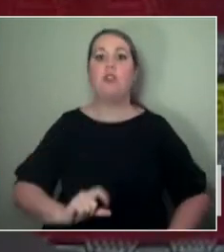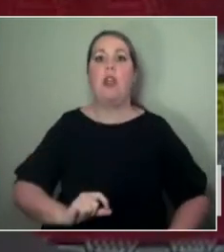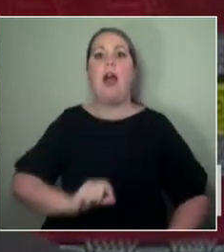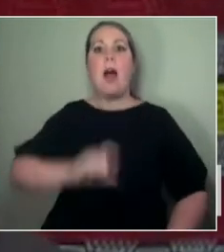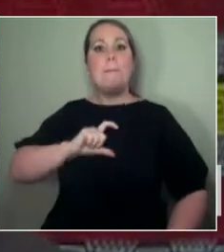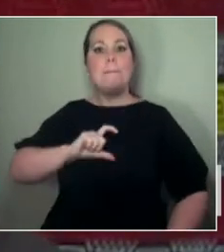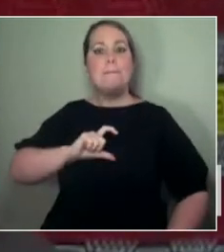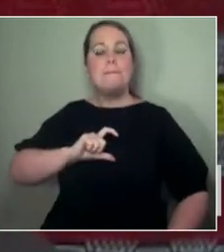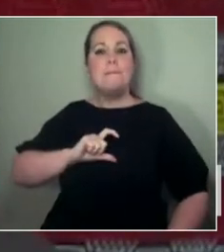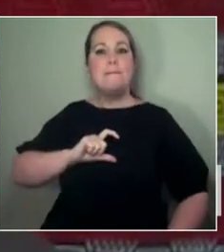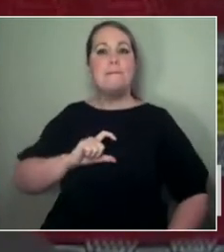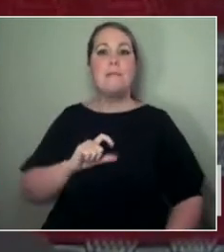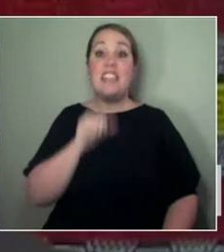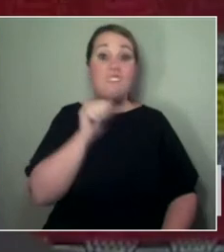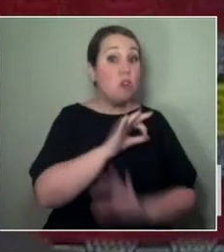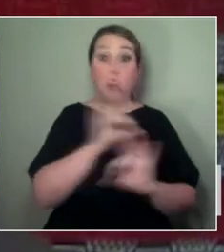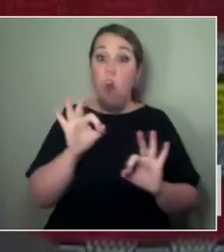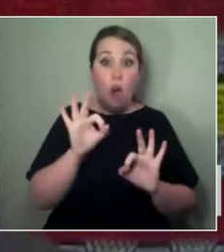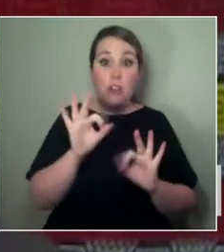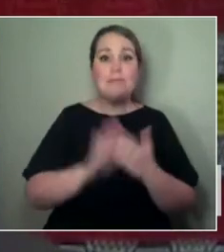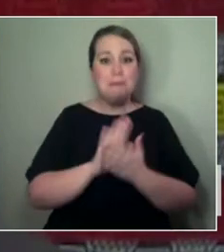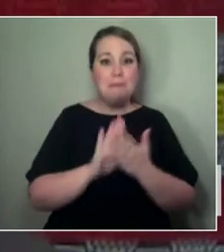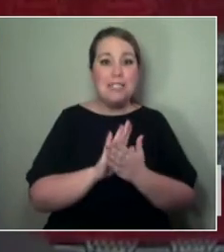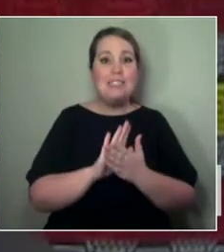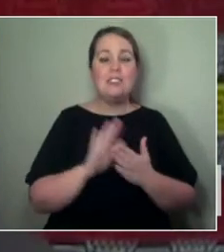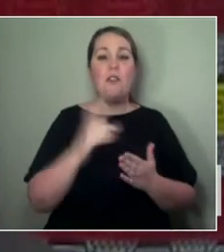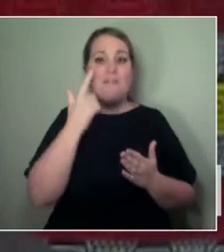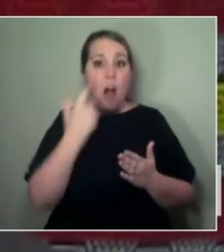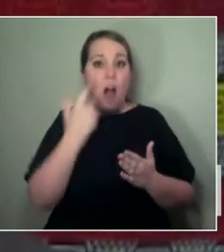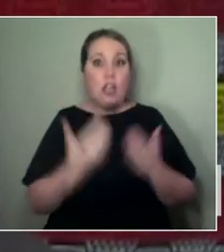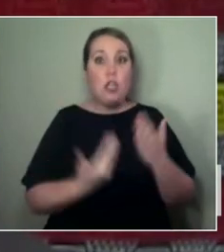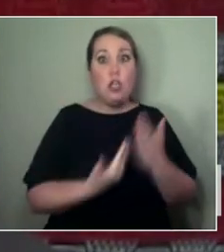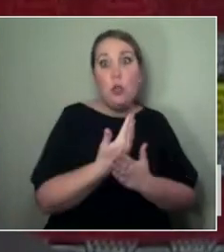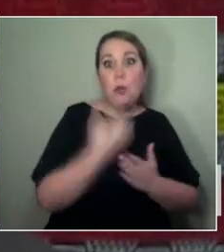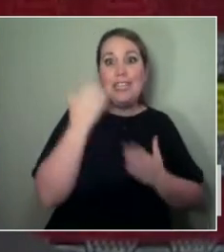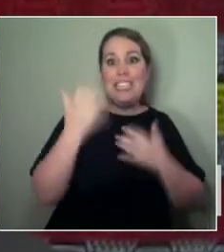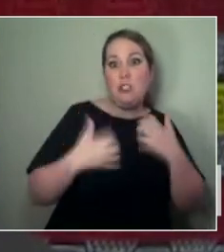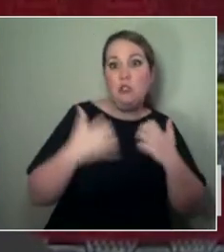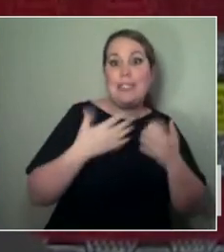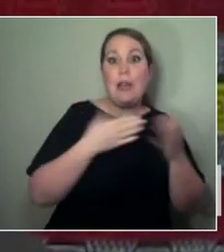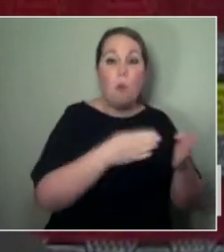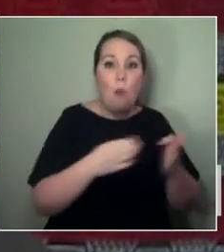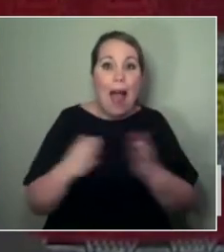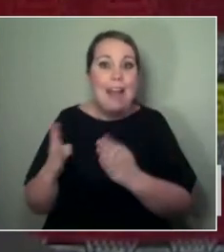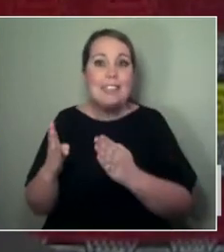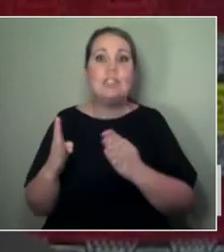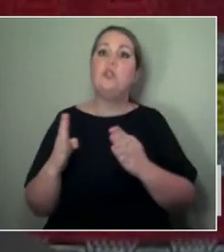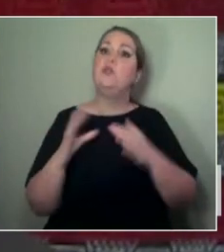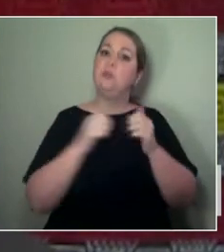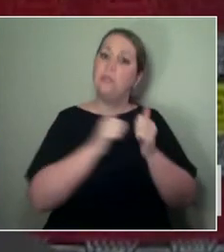ways to be that for each other. And so, a lot of the work that we're doing,